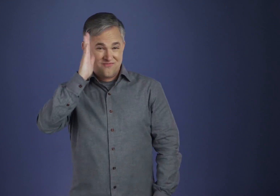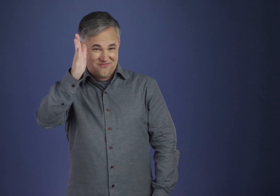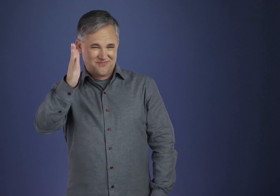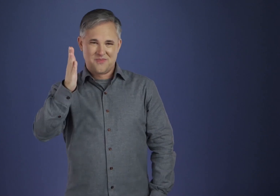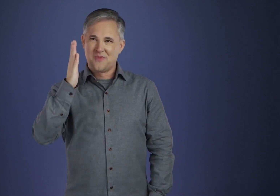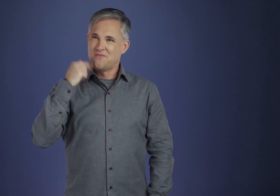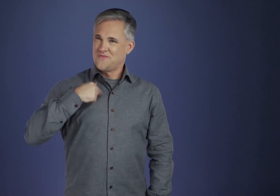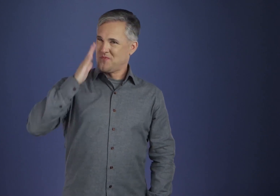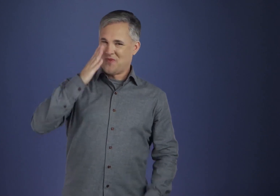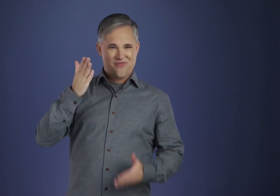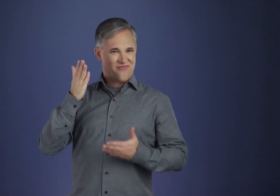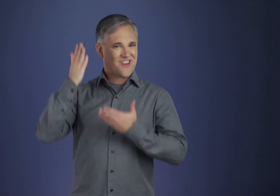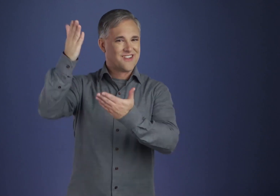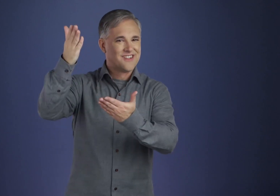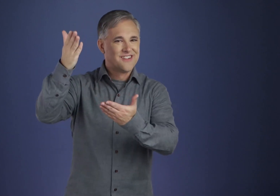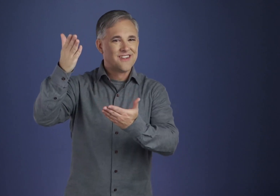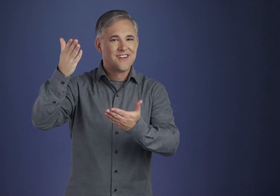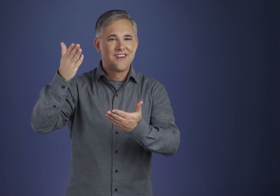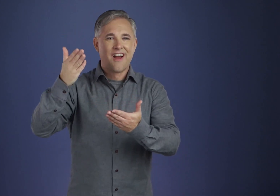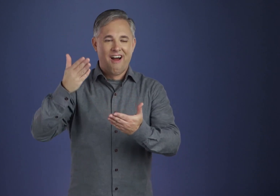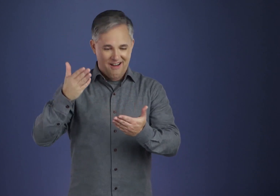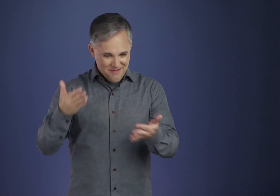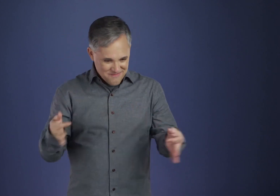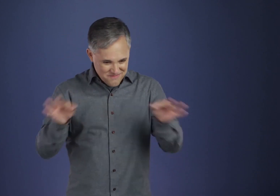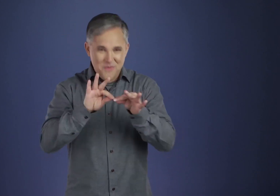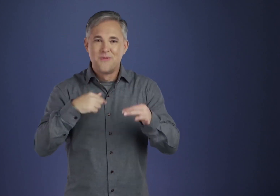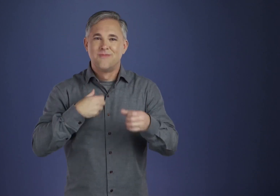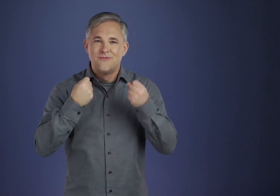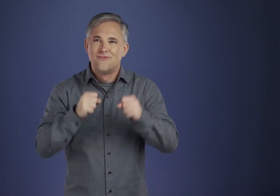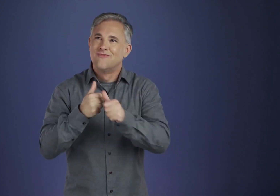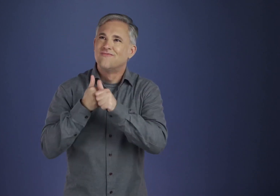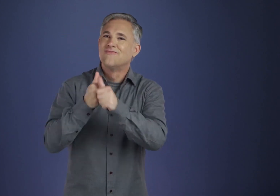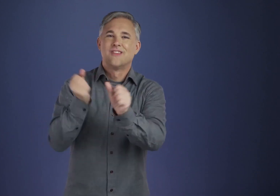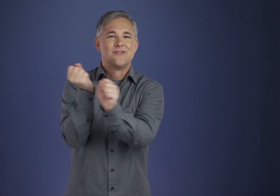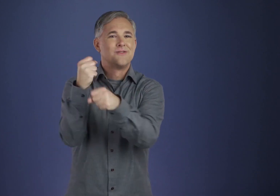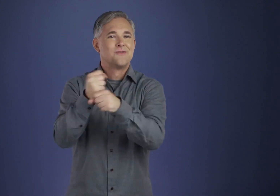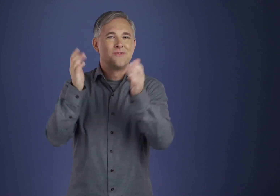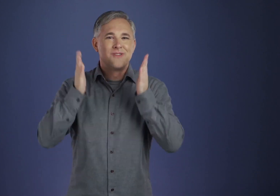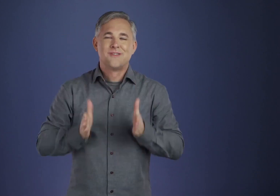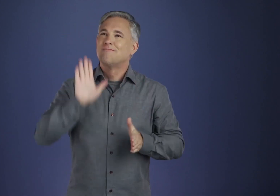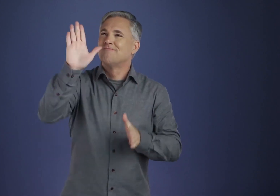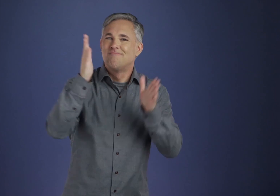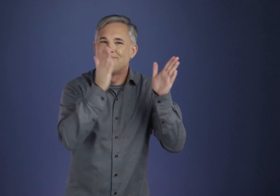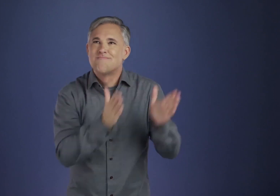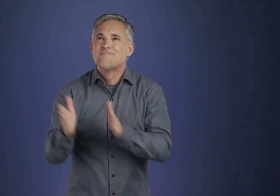in that realm will be secure for so long as we try, however falteringly,